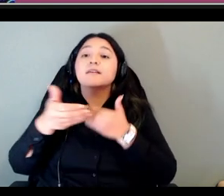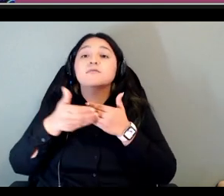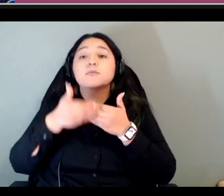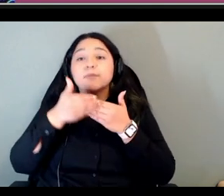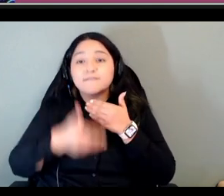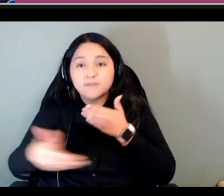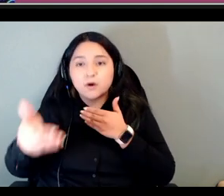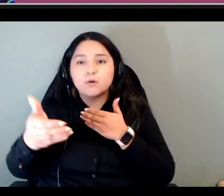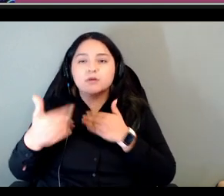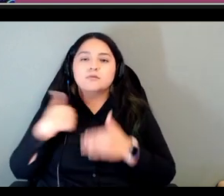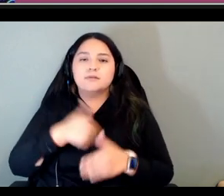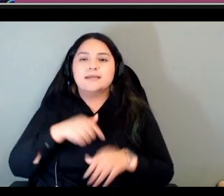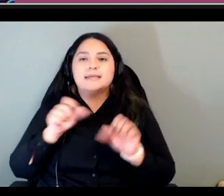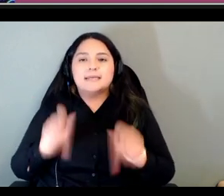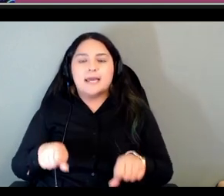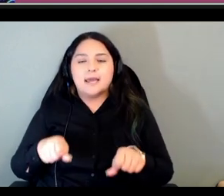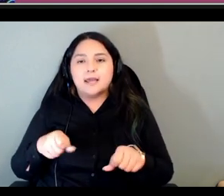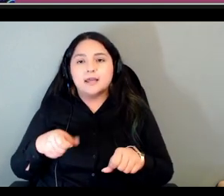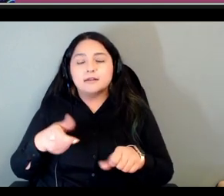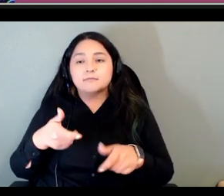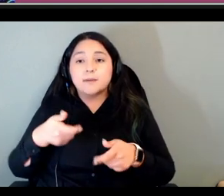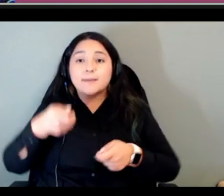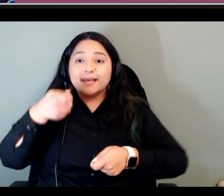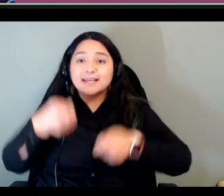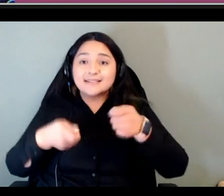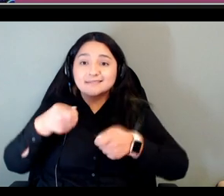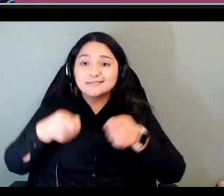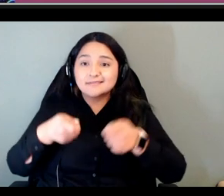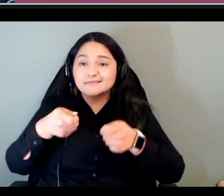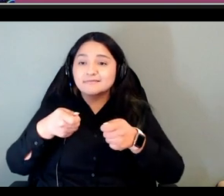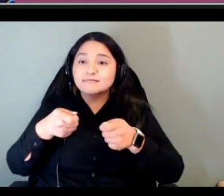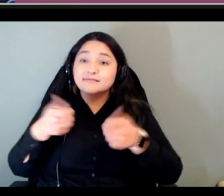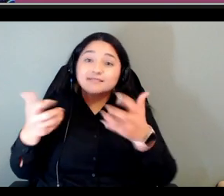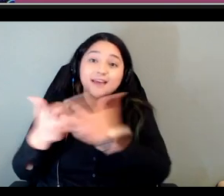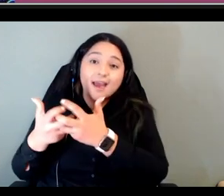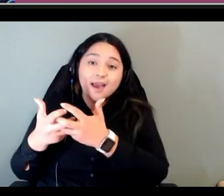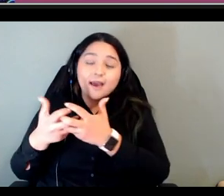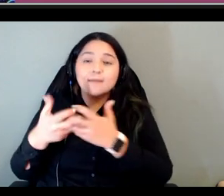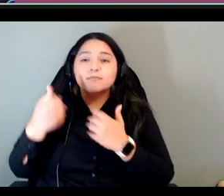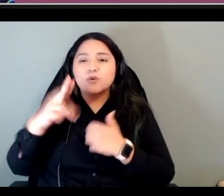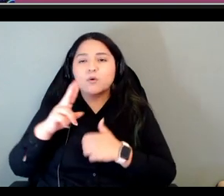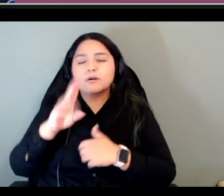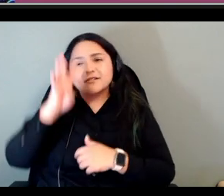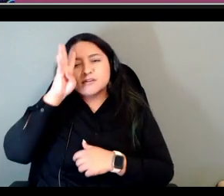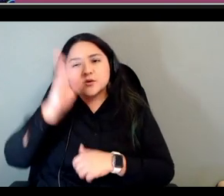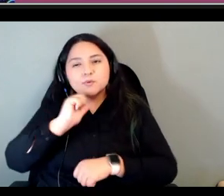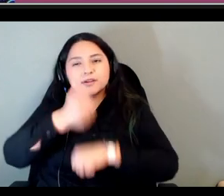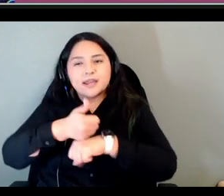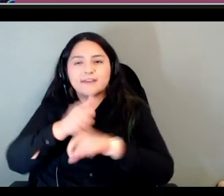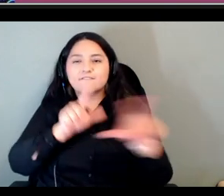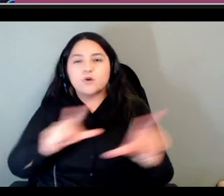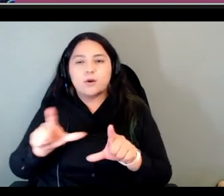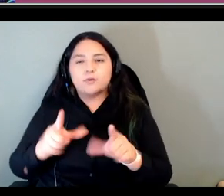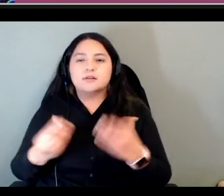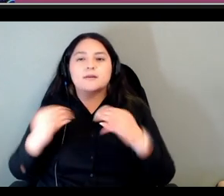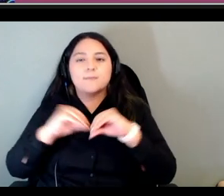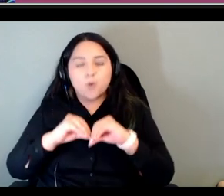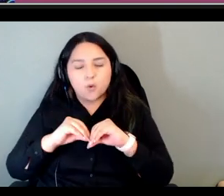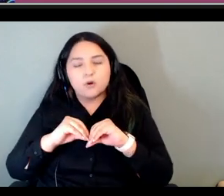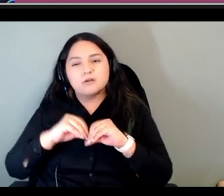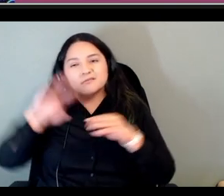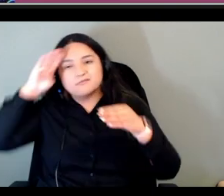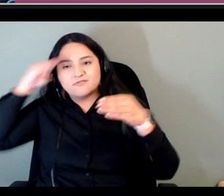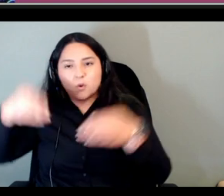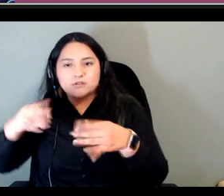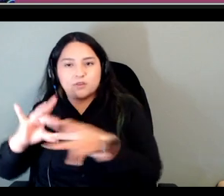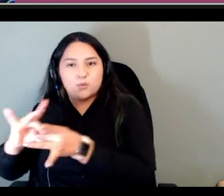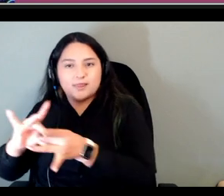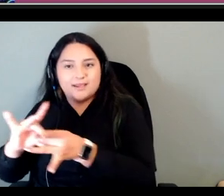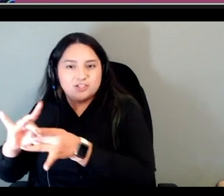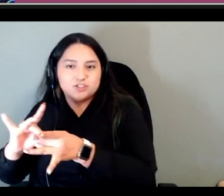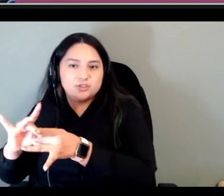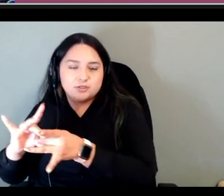or even create frameworks that are are much more relationally oriented we wanted to celebrate